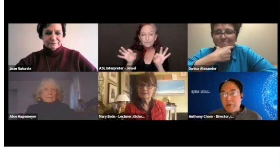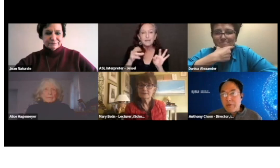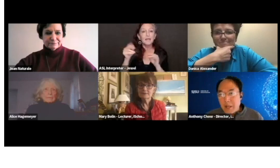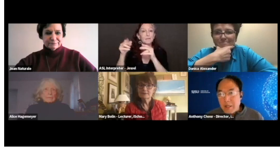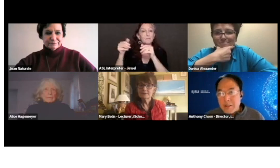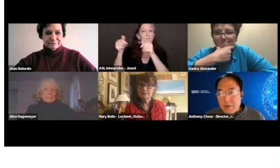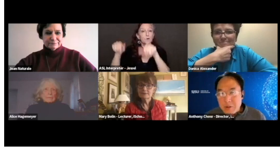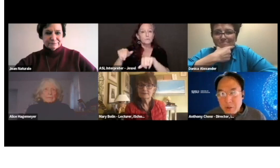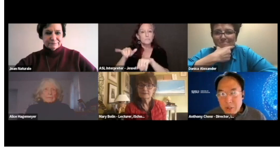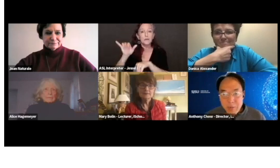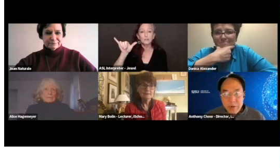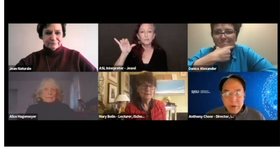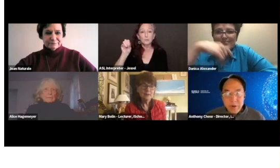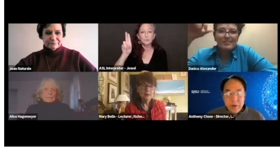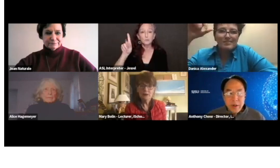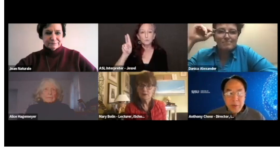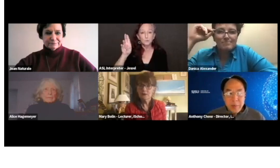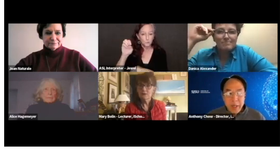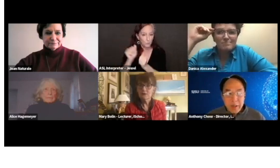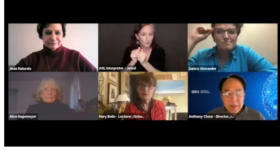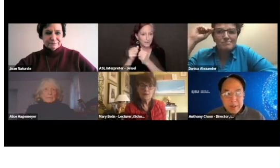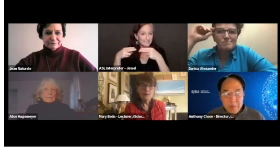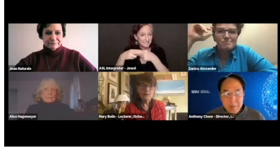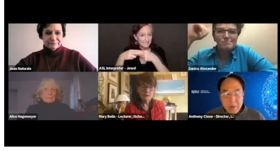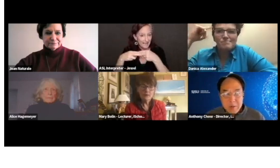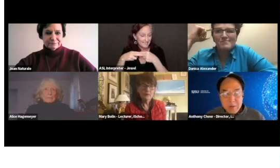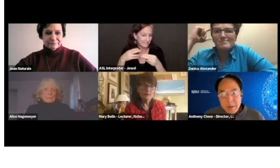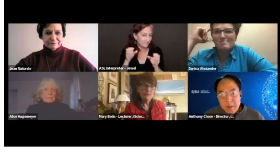with slides if it's okay with our panelists and speakers.